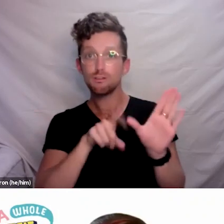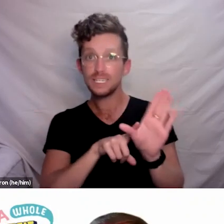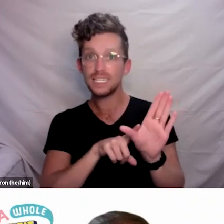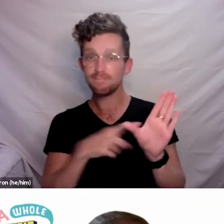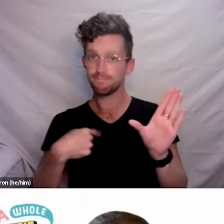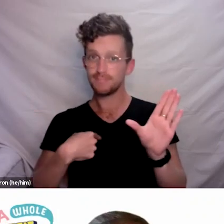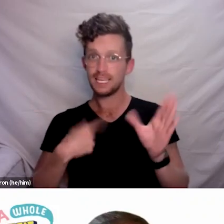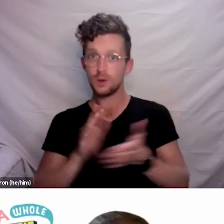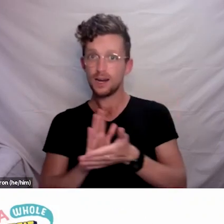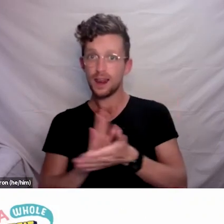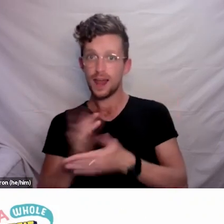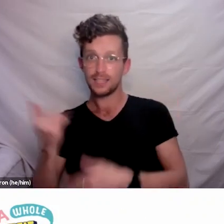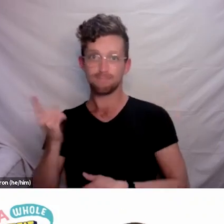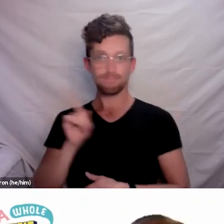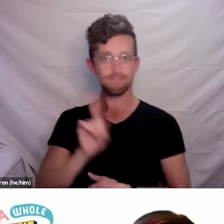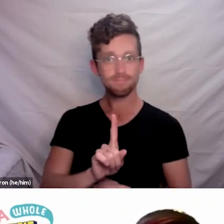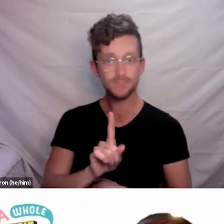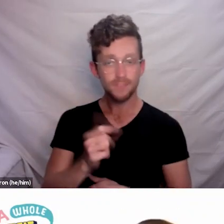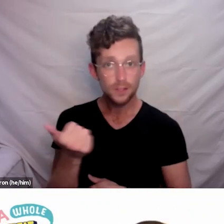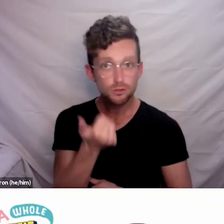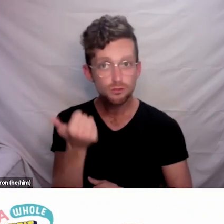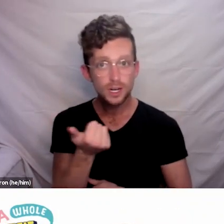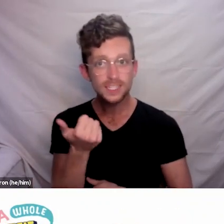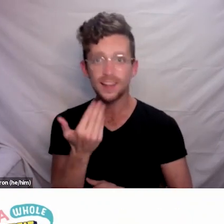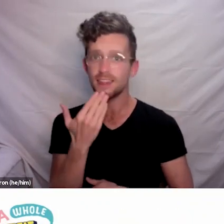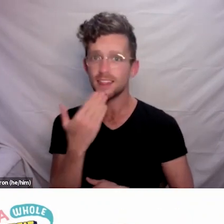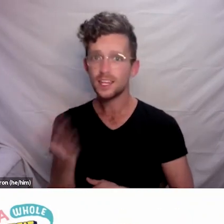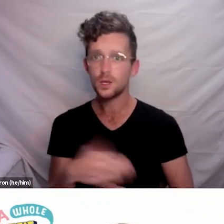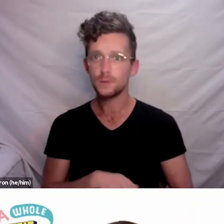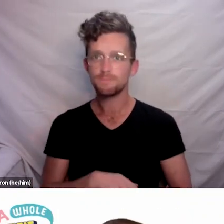Thank you for that and I absolutely know